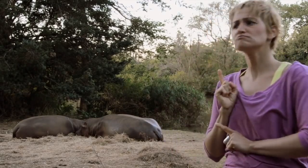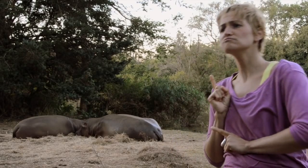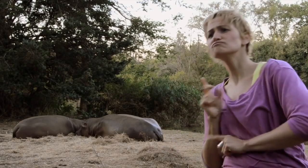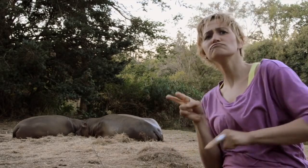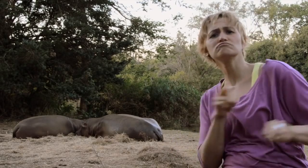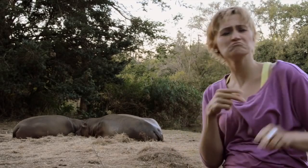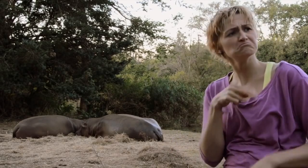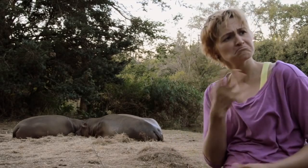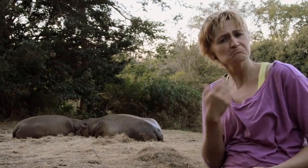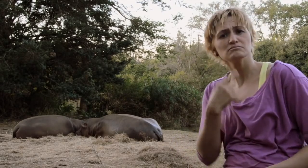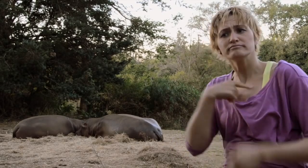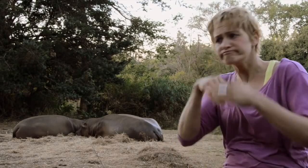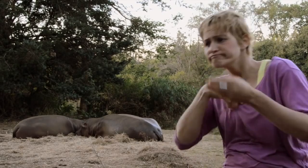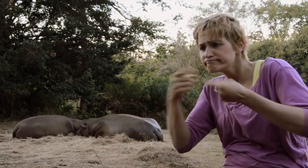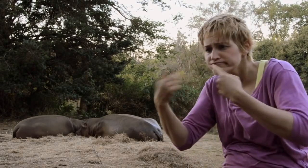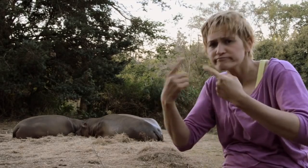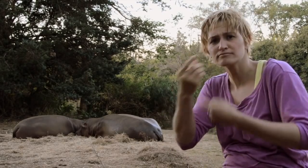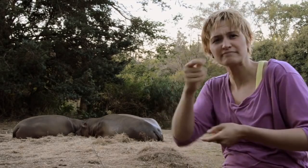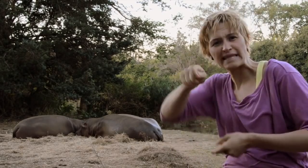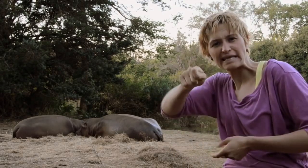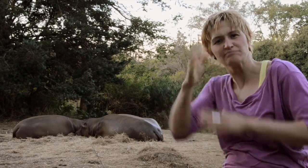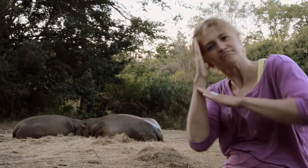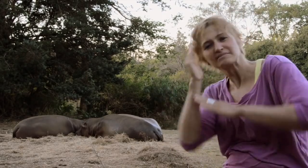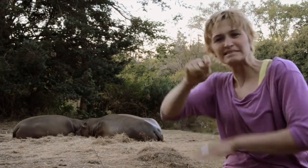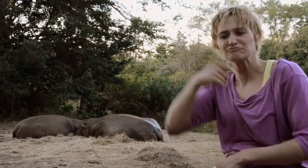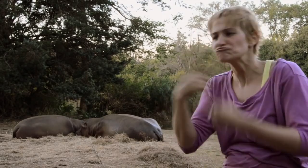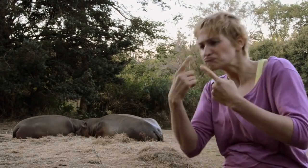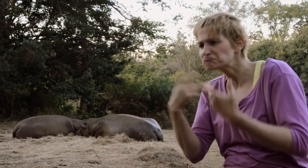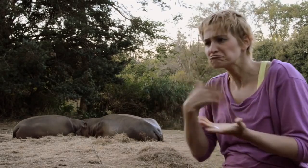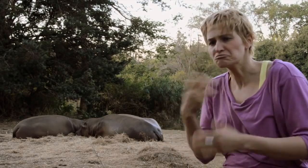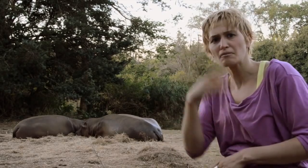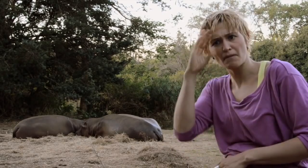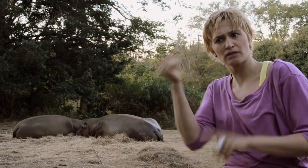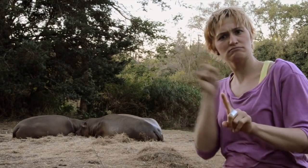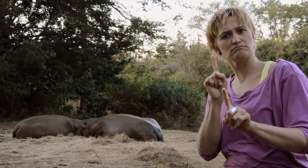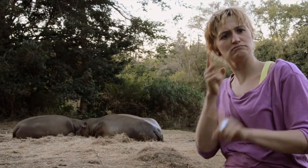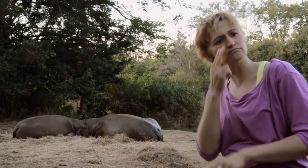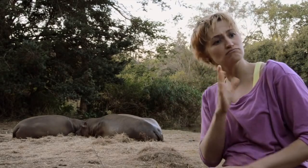At the front desk, signing in, I was approached by a man asking if everything was